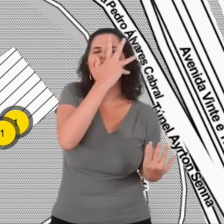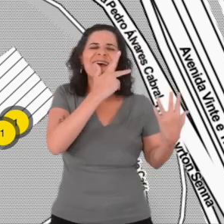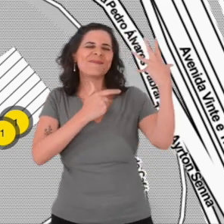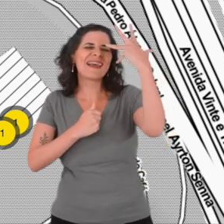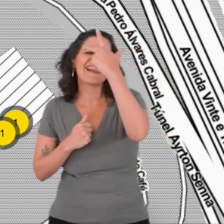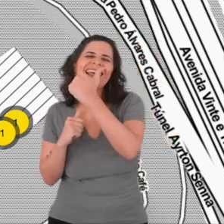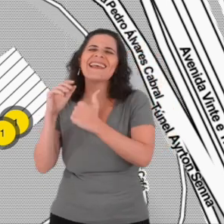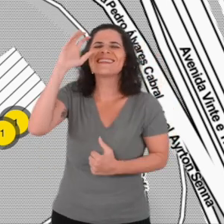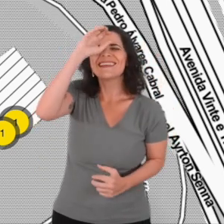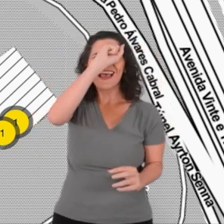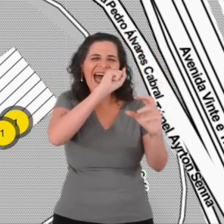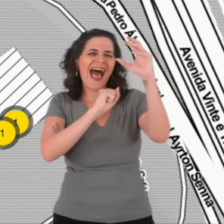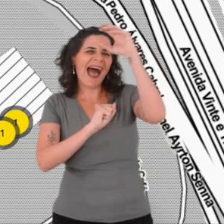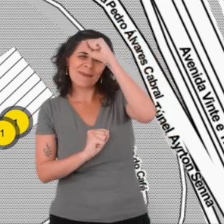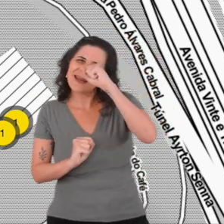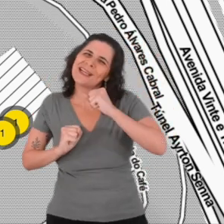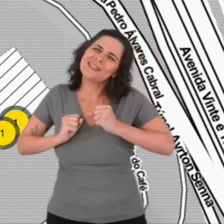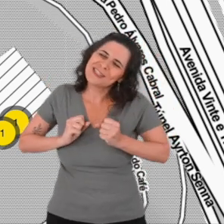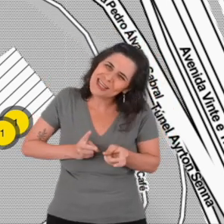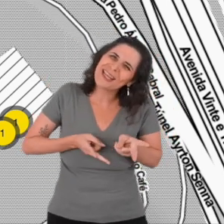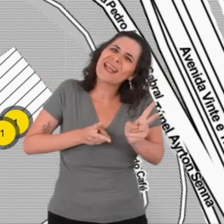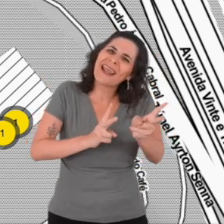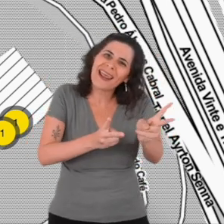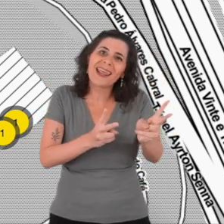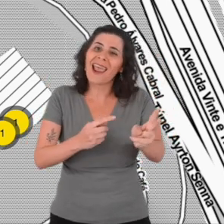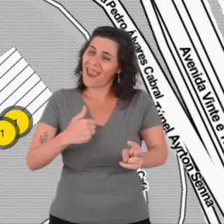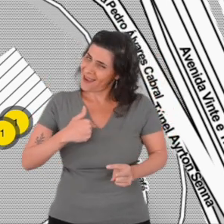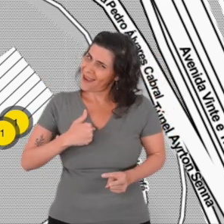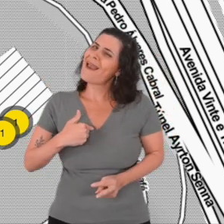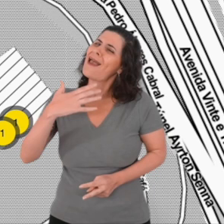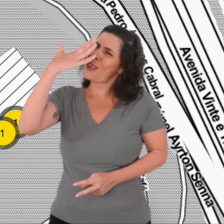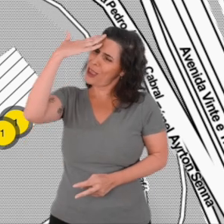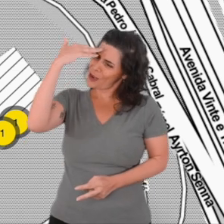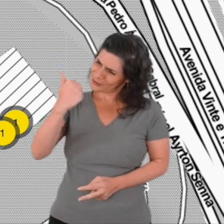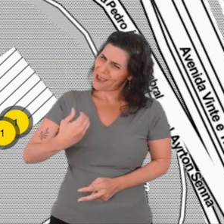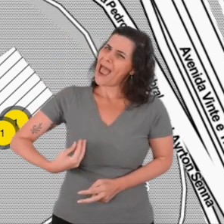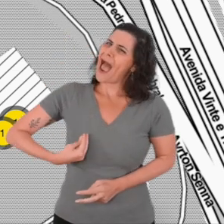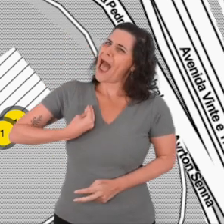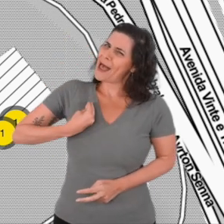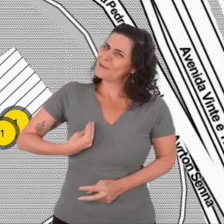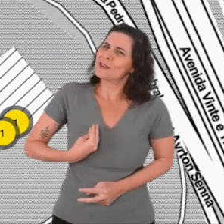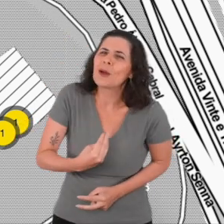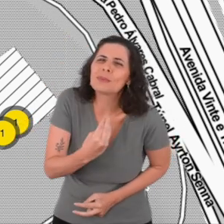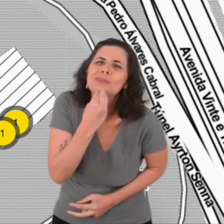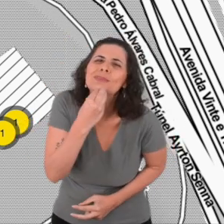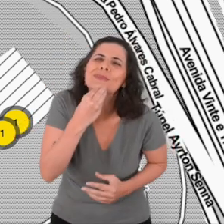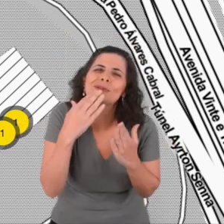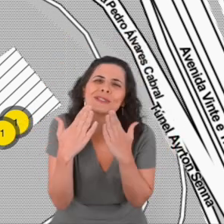I know I know! That life should be better and it will be,